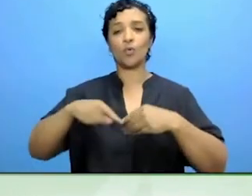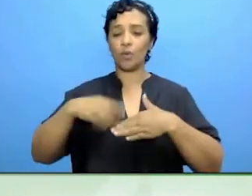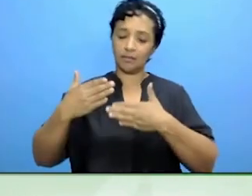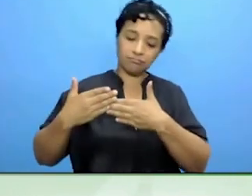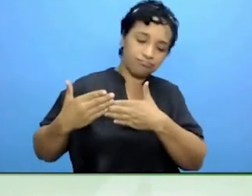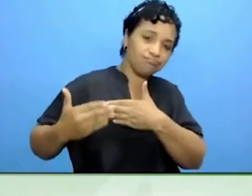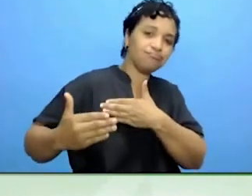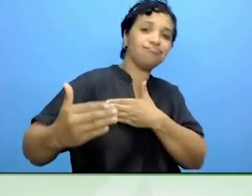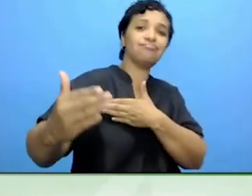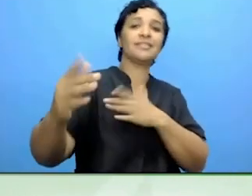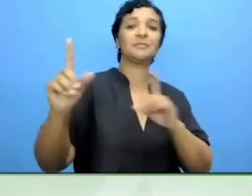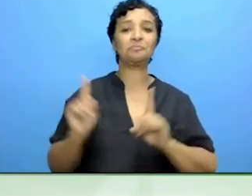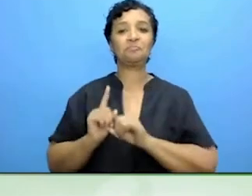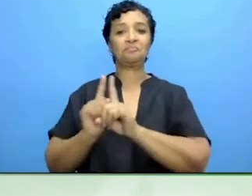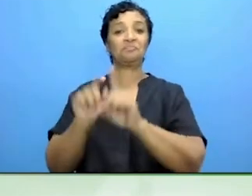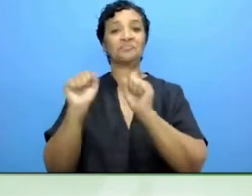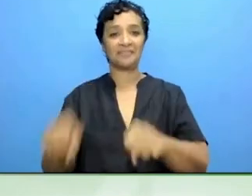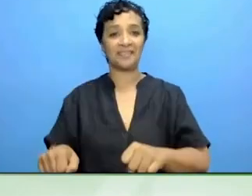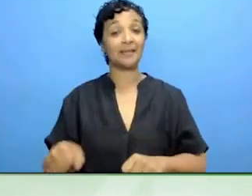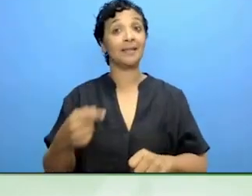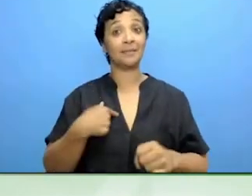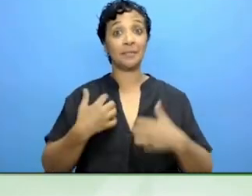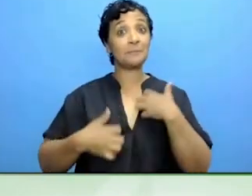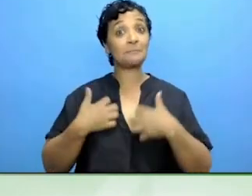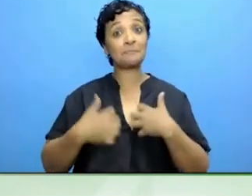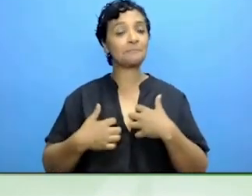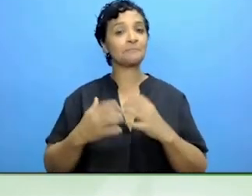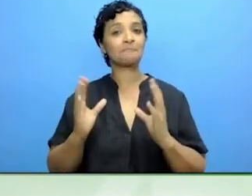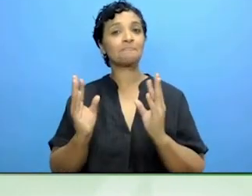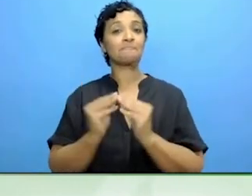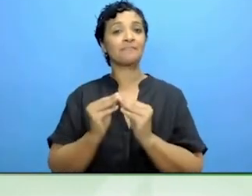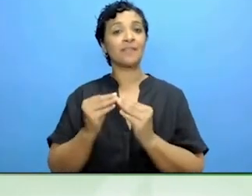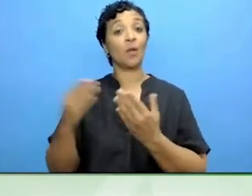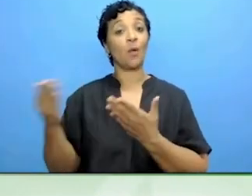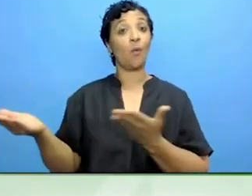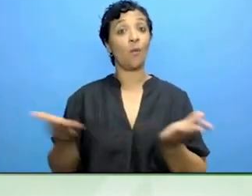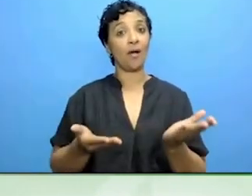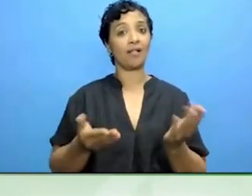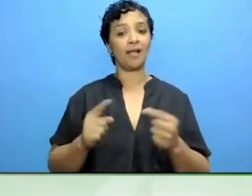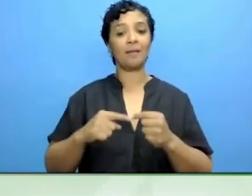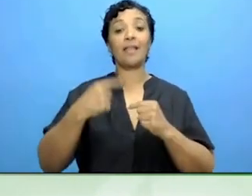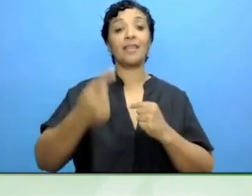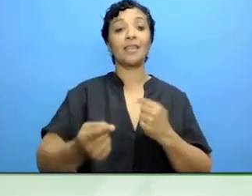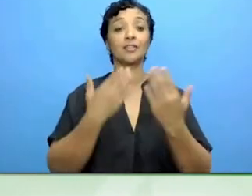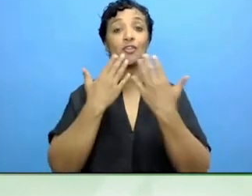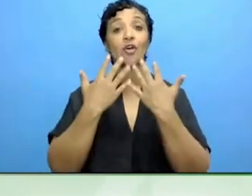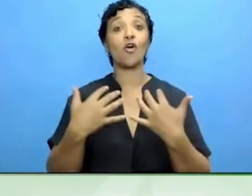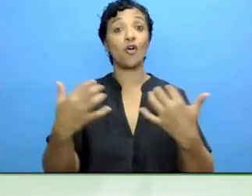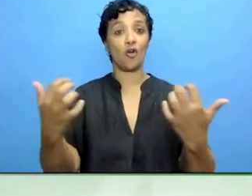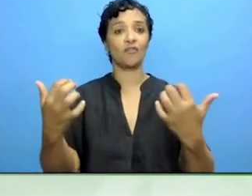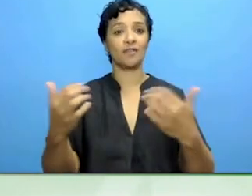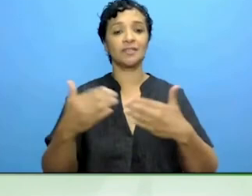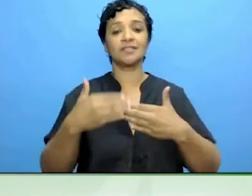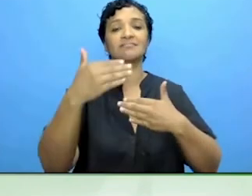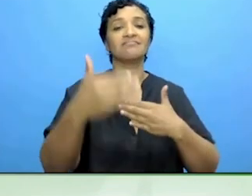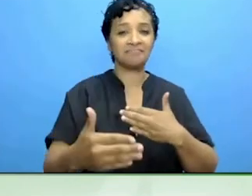I'm looking forward also to welcoming you into our conference in Armenia. We are looking forward to it greatly.